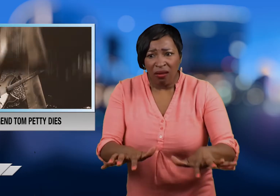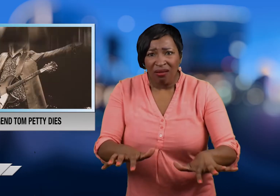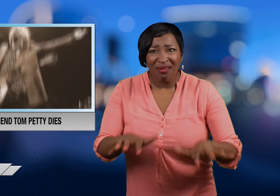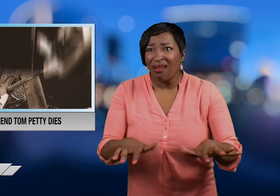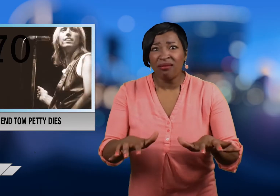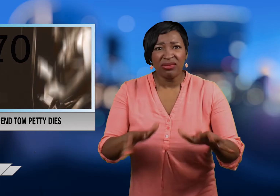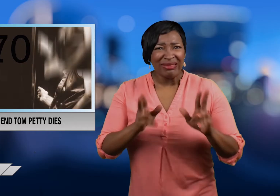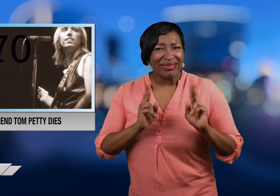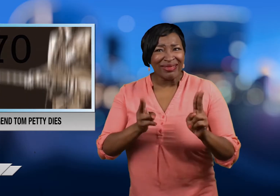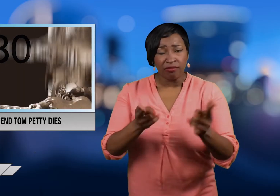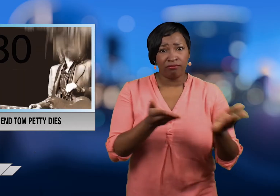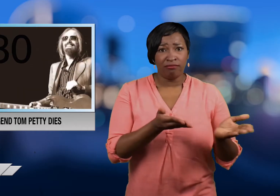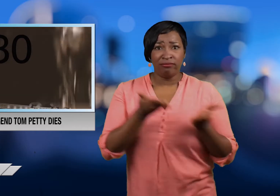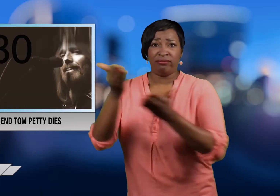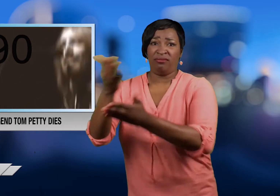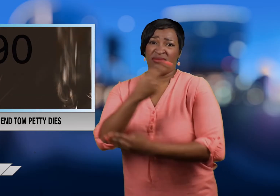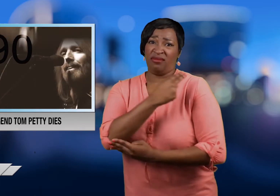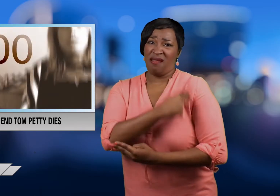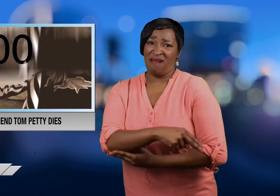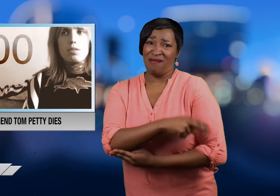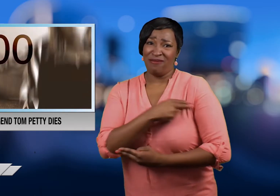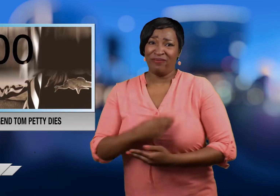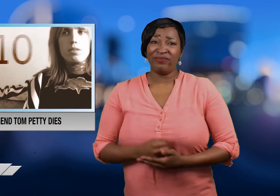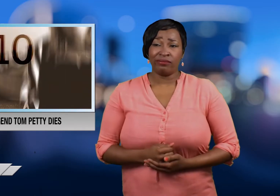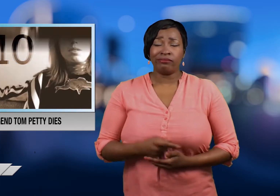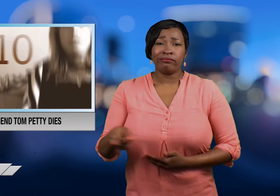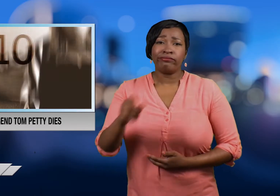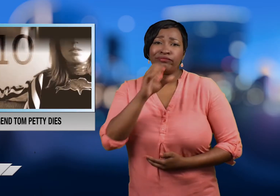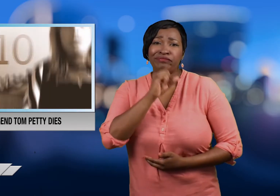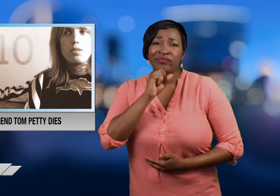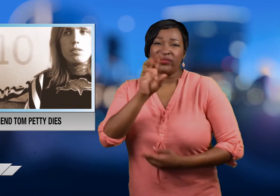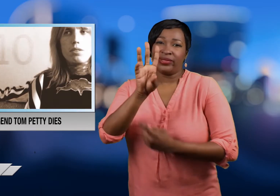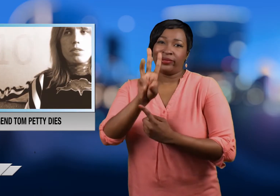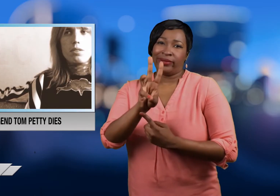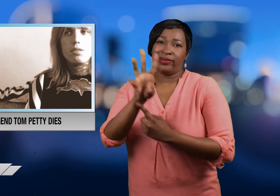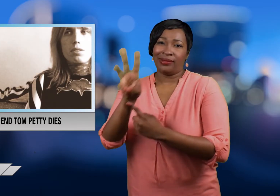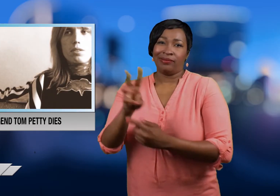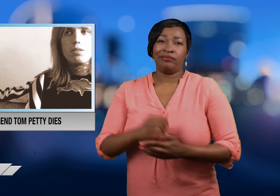hospital. He was 66 years old.